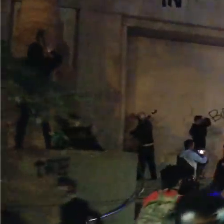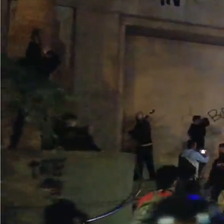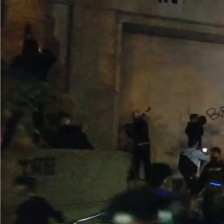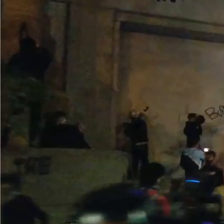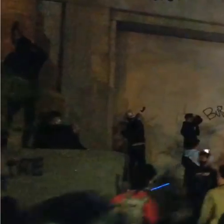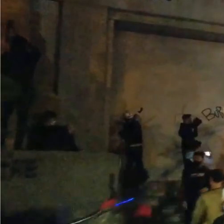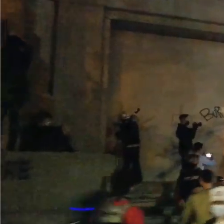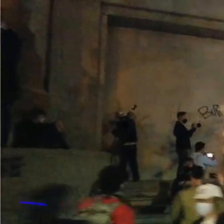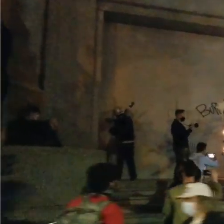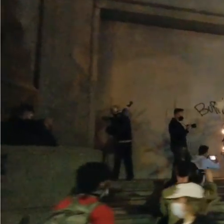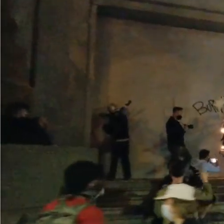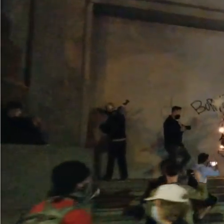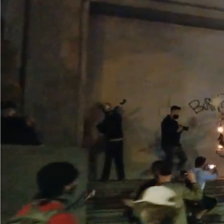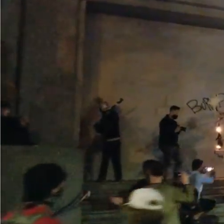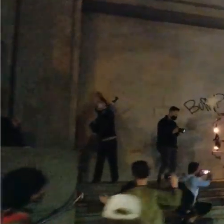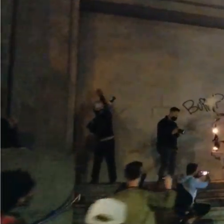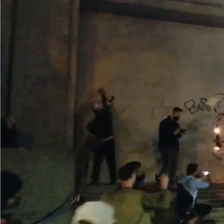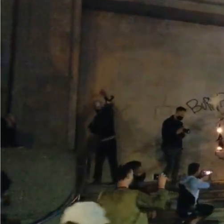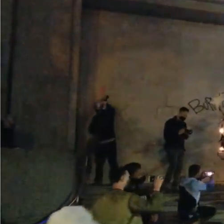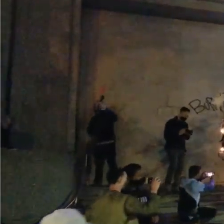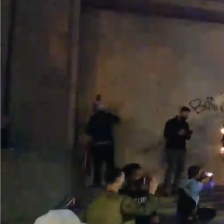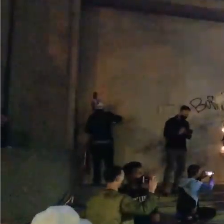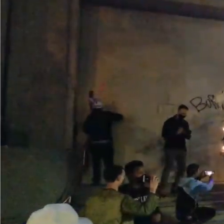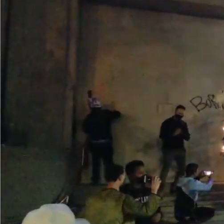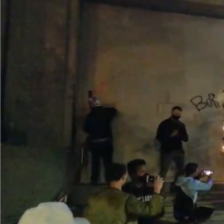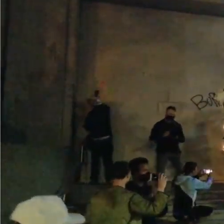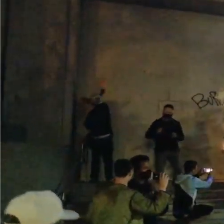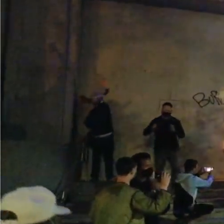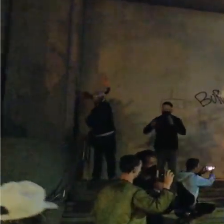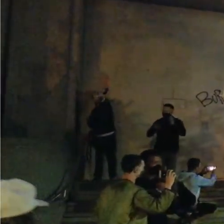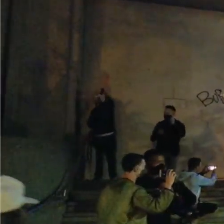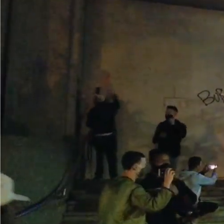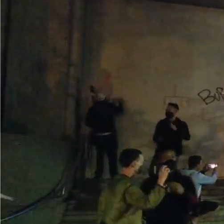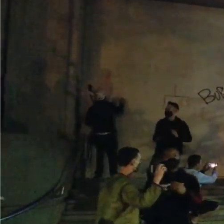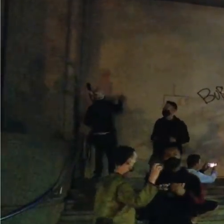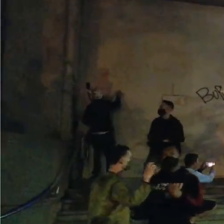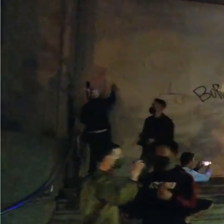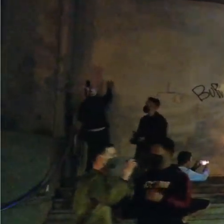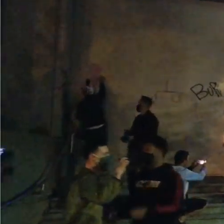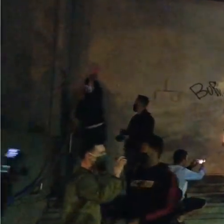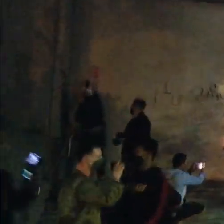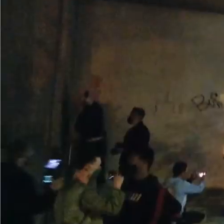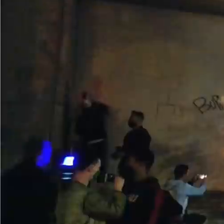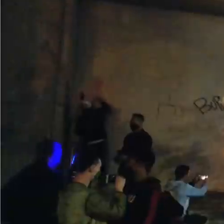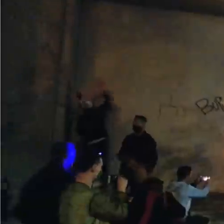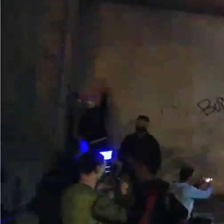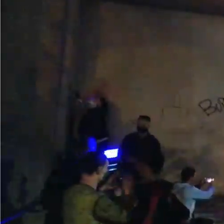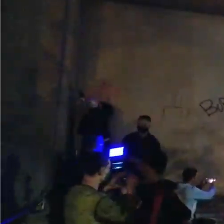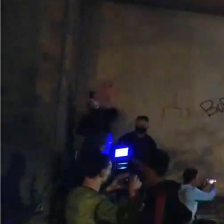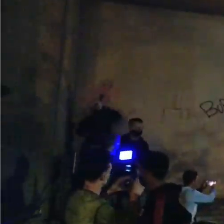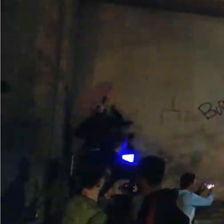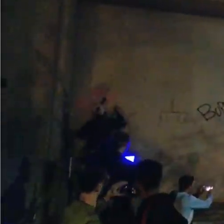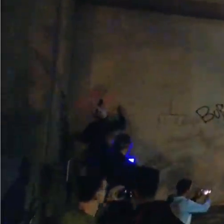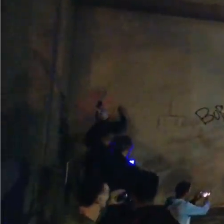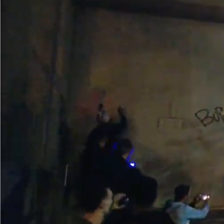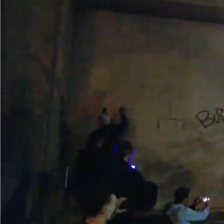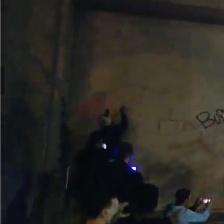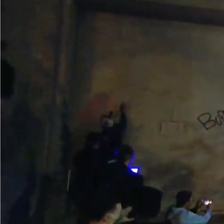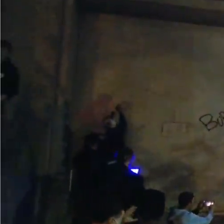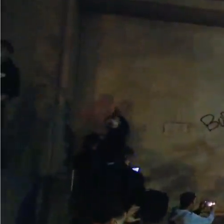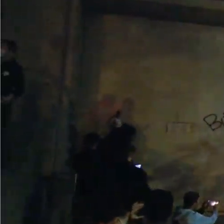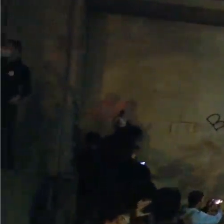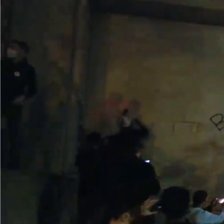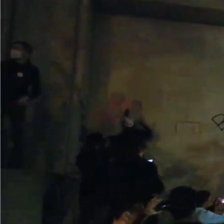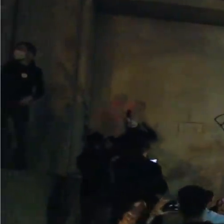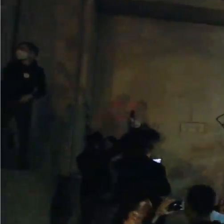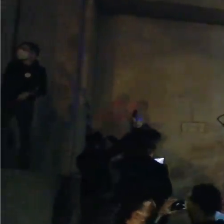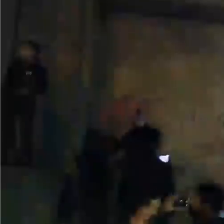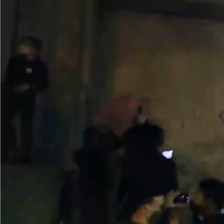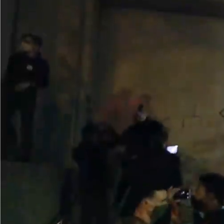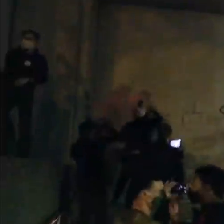See the reference to dead cops, burn pigs.